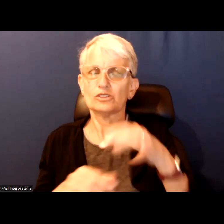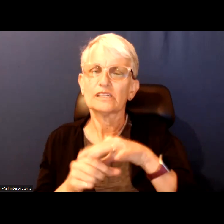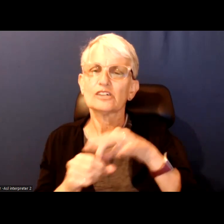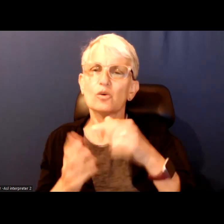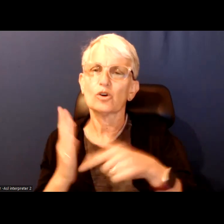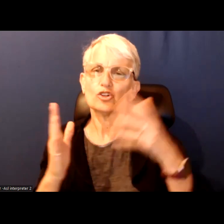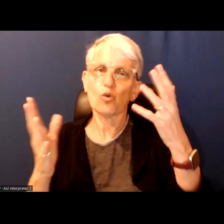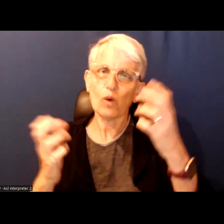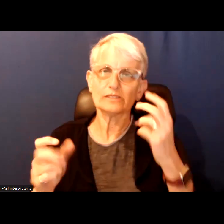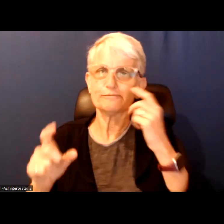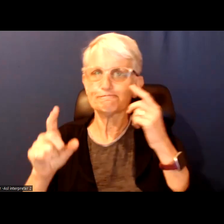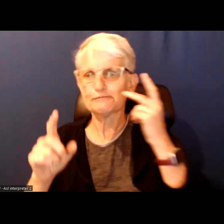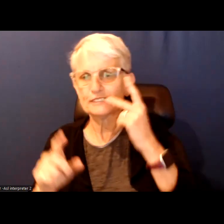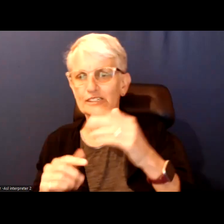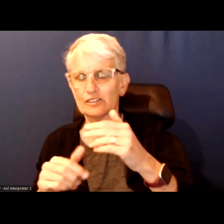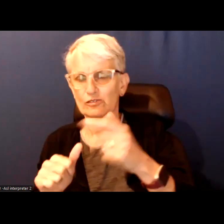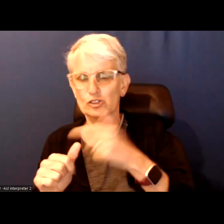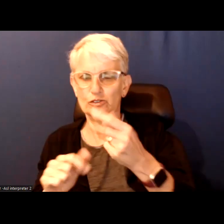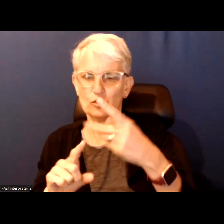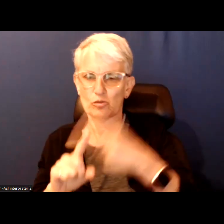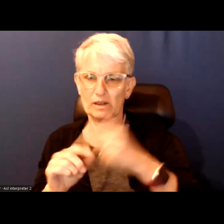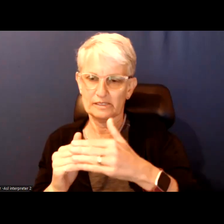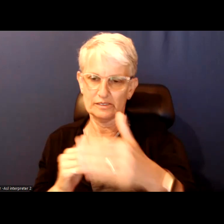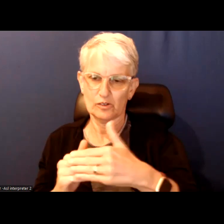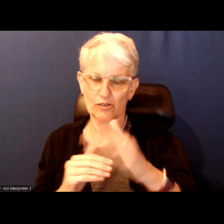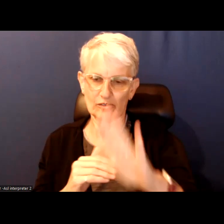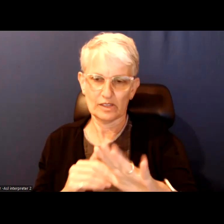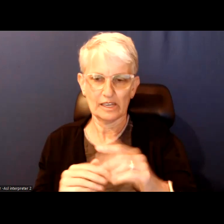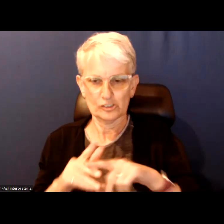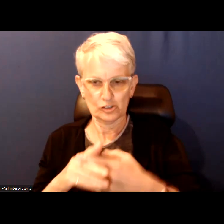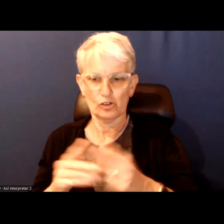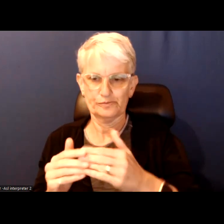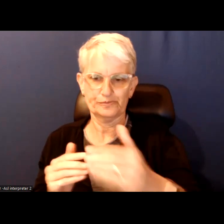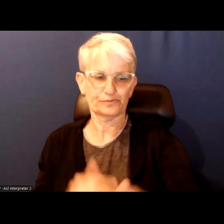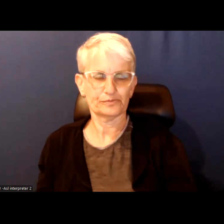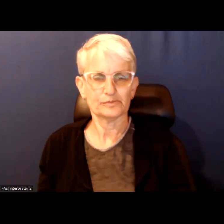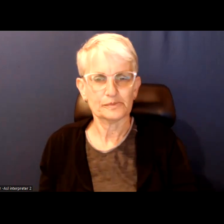In the first few months of their new term?